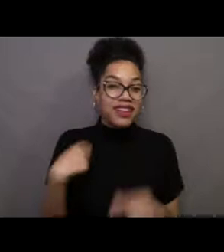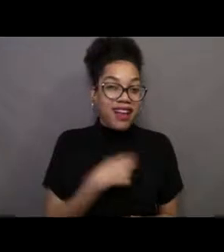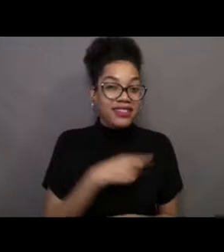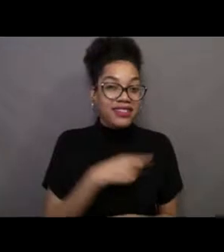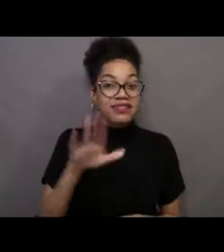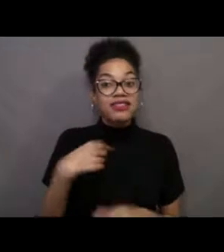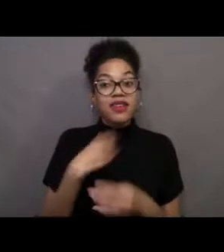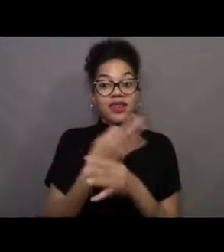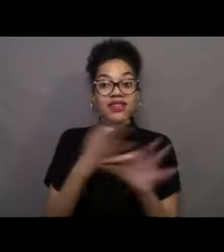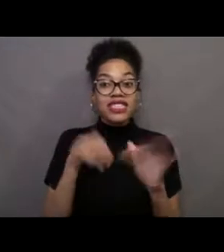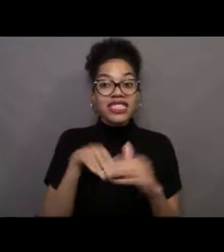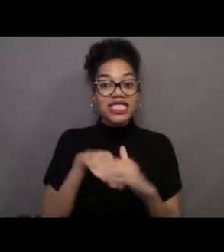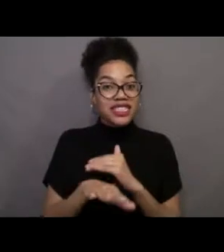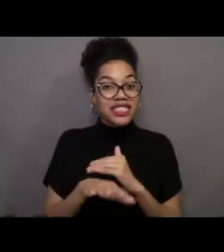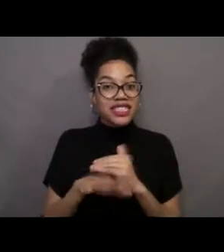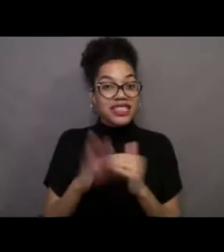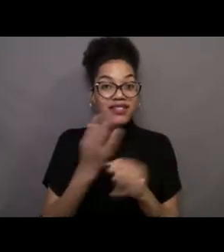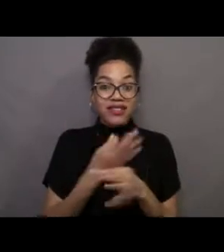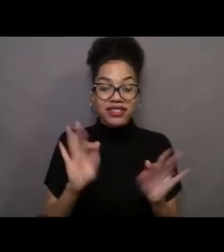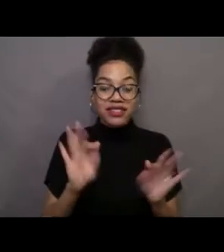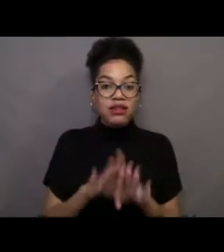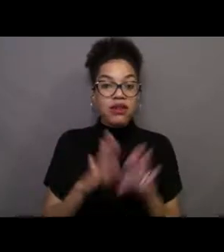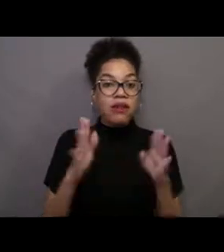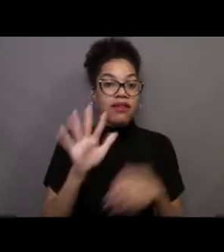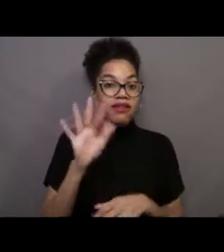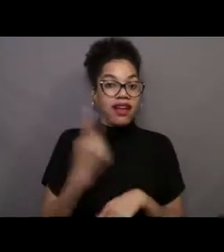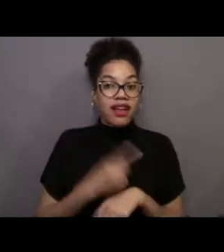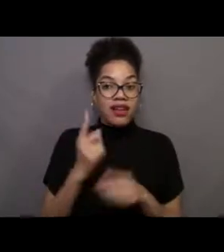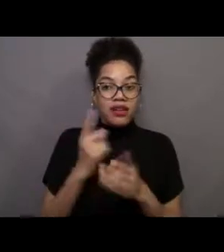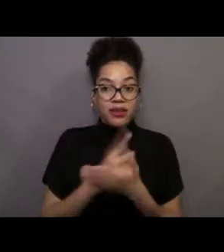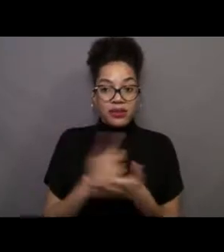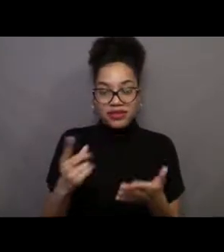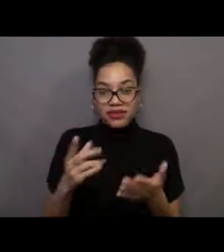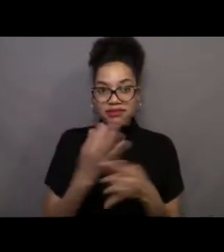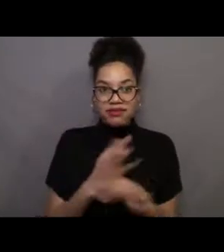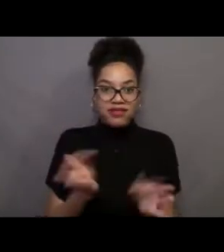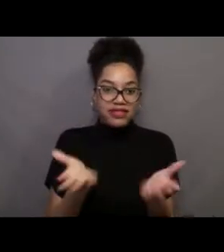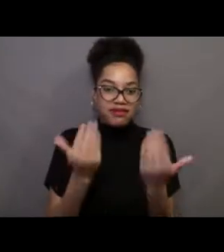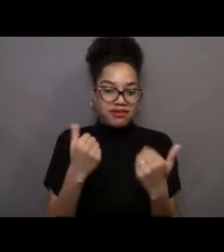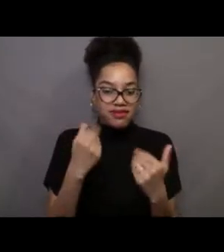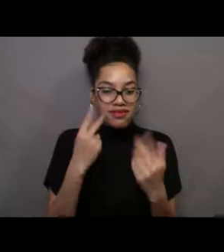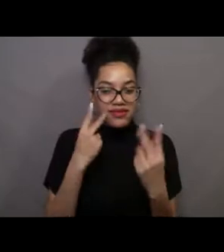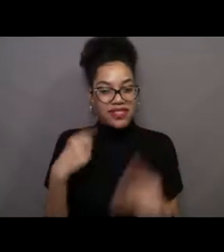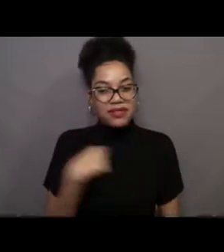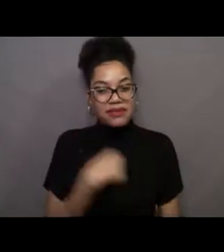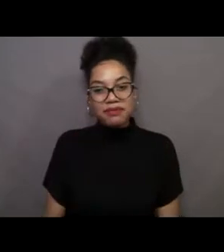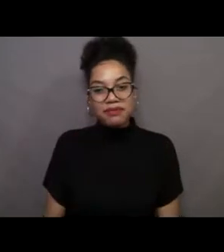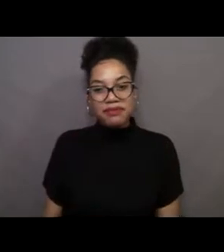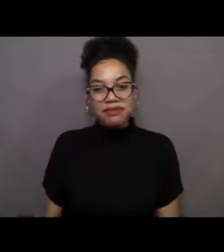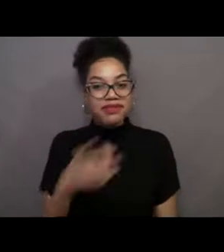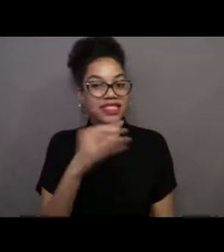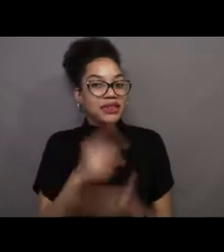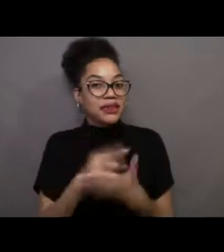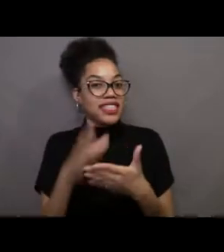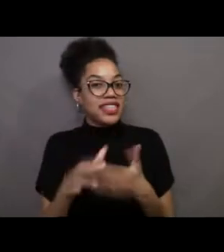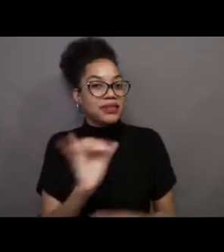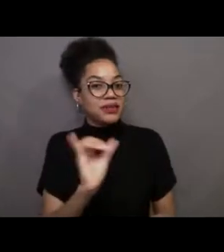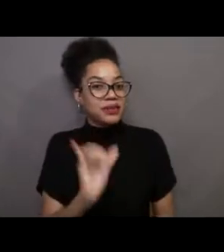We're open five days a week, free admission. So we would love for you all to come visit us. Including weekends. Including weekends, all right.